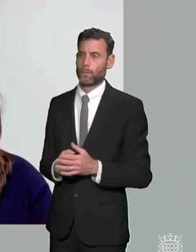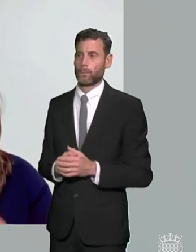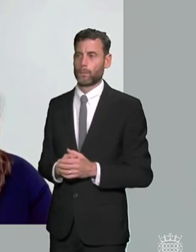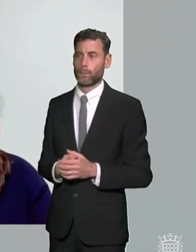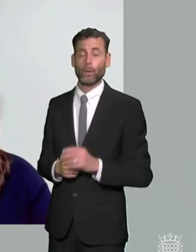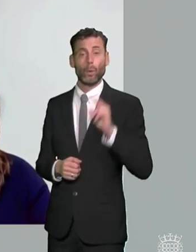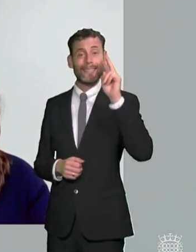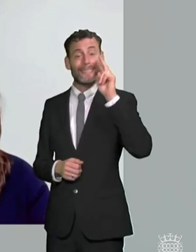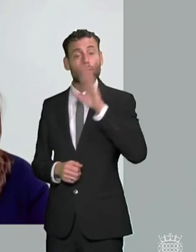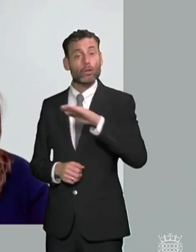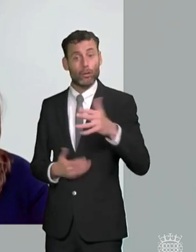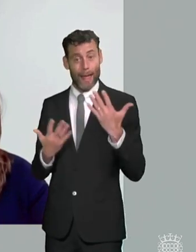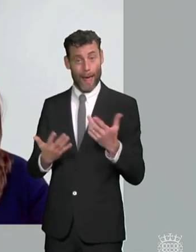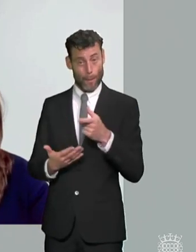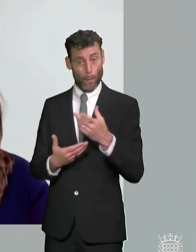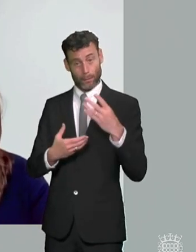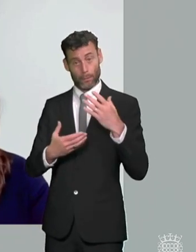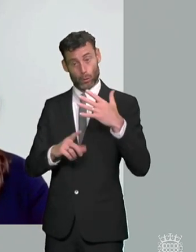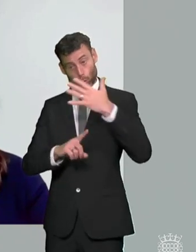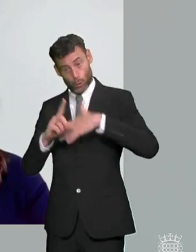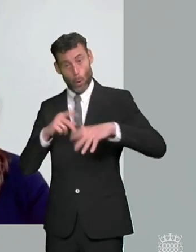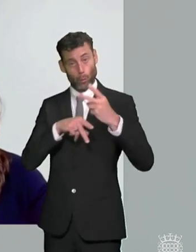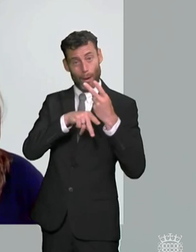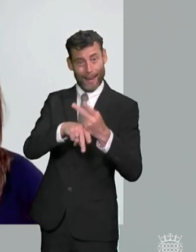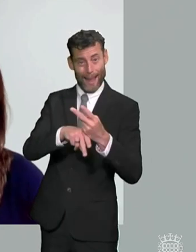of social care i mean you know very little has been said in the independent review of children